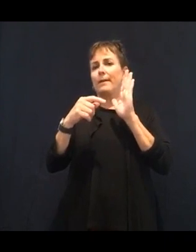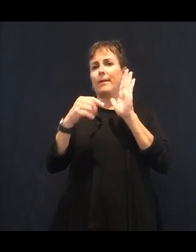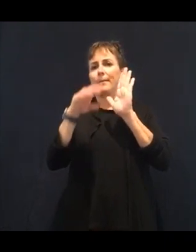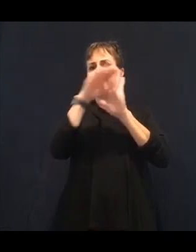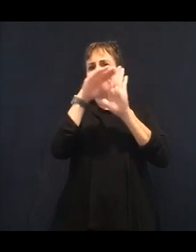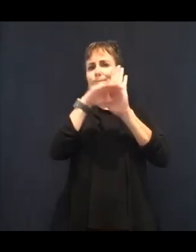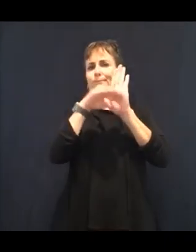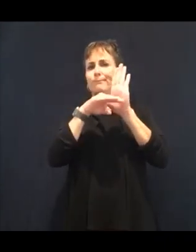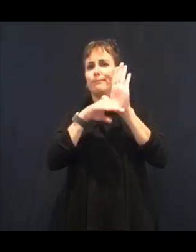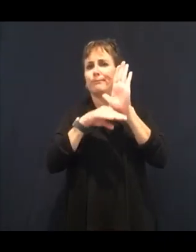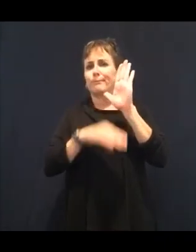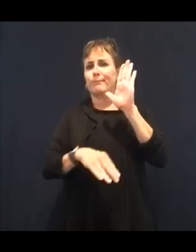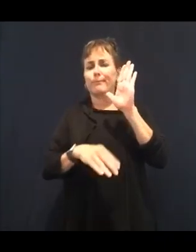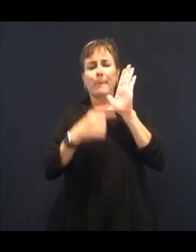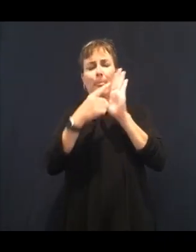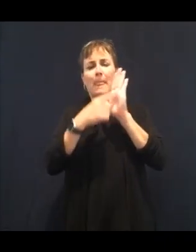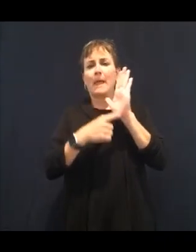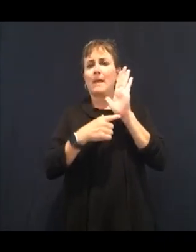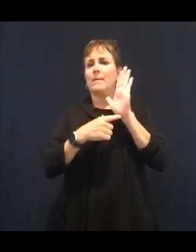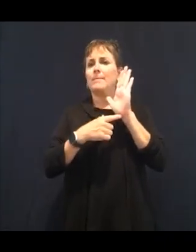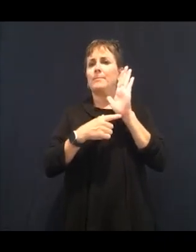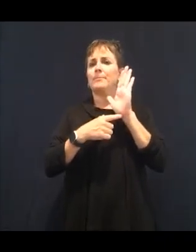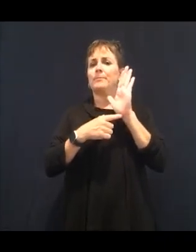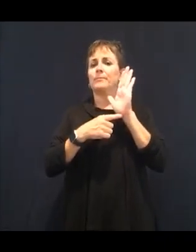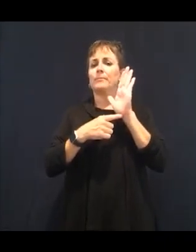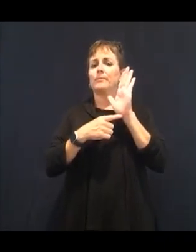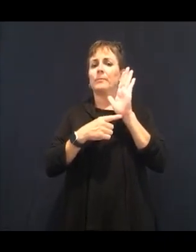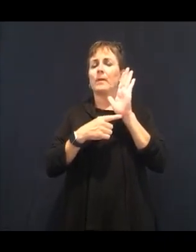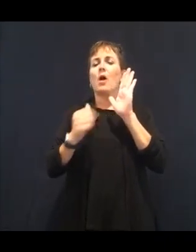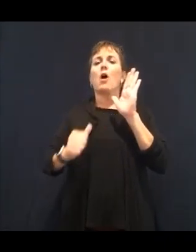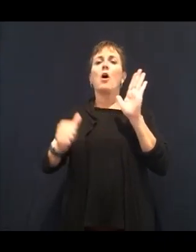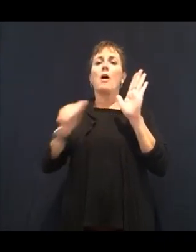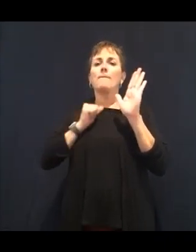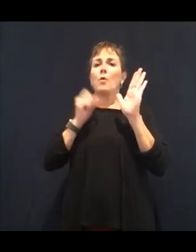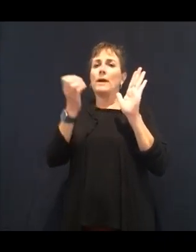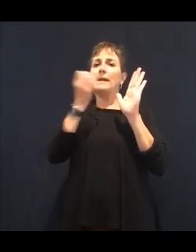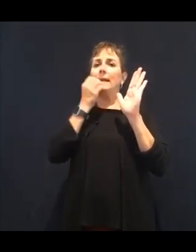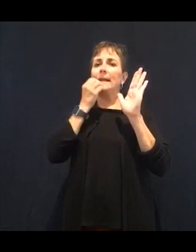five ingredients in it. Because after that, it's just, it's processed